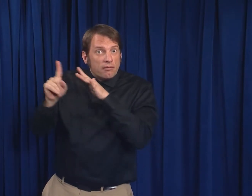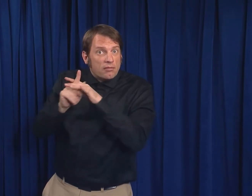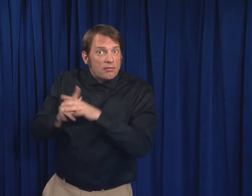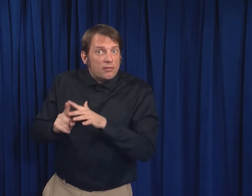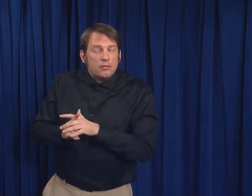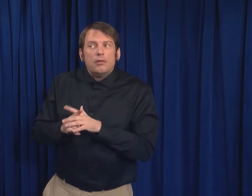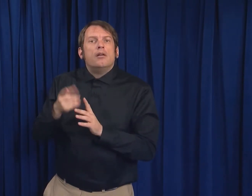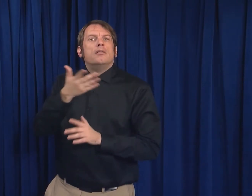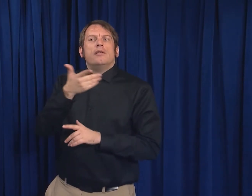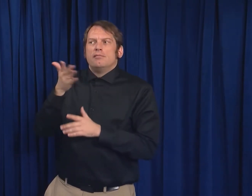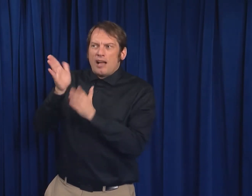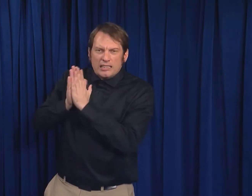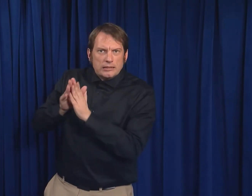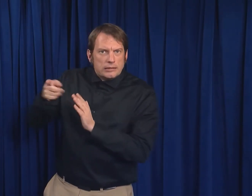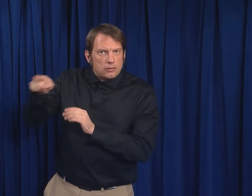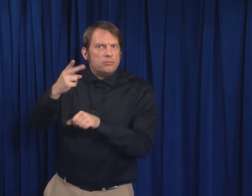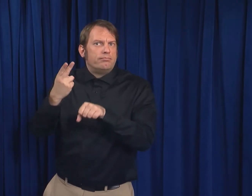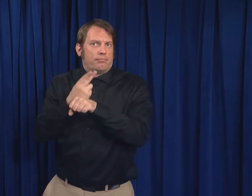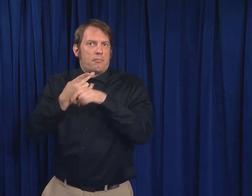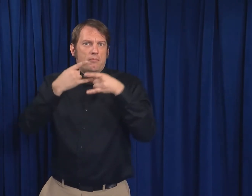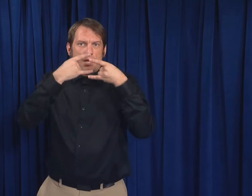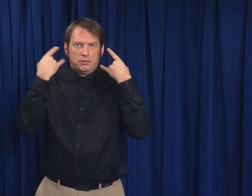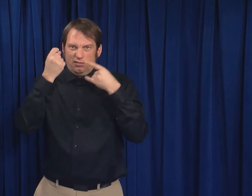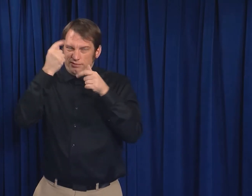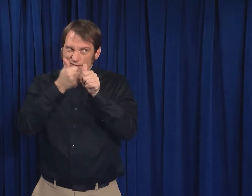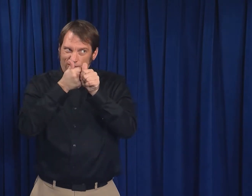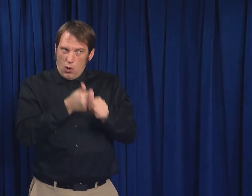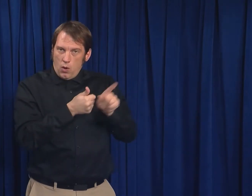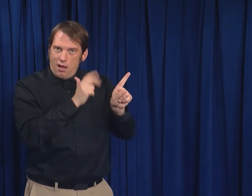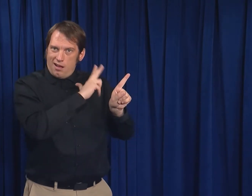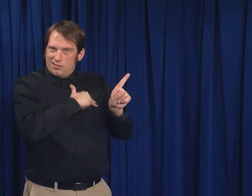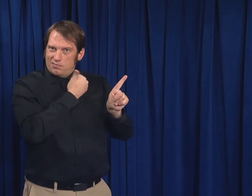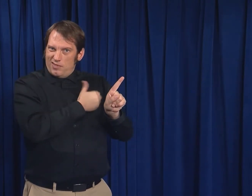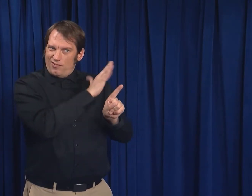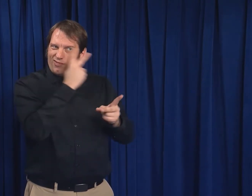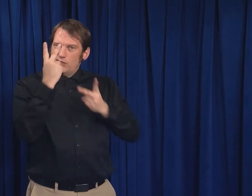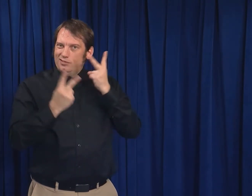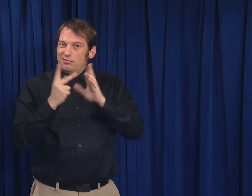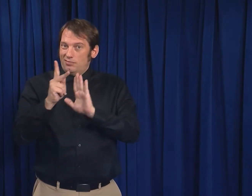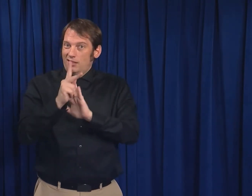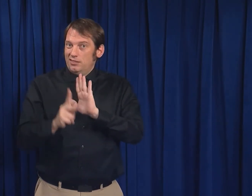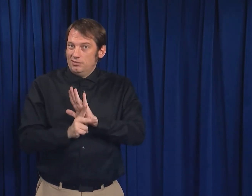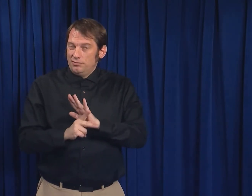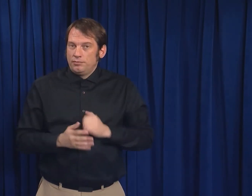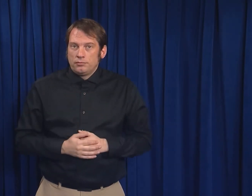according to the hospital's visitor policy.